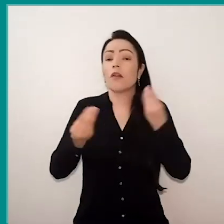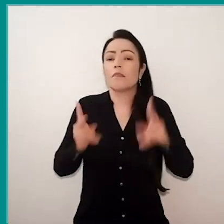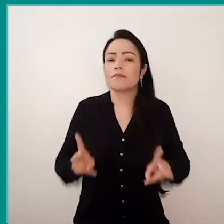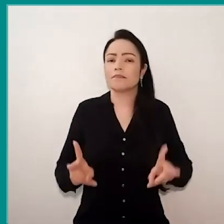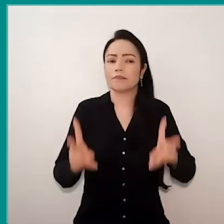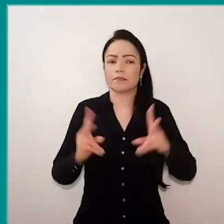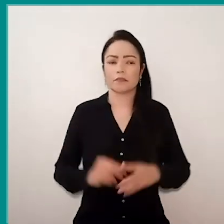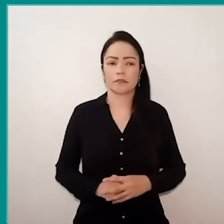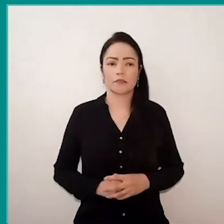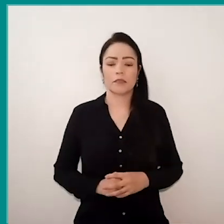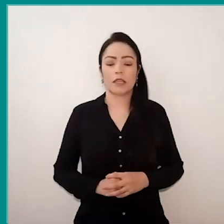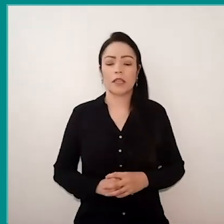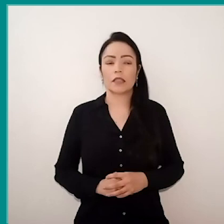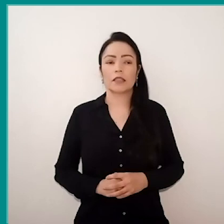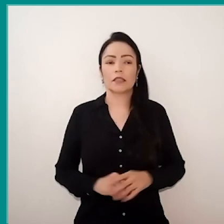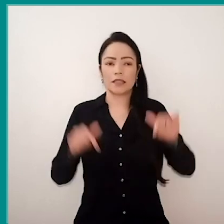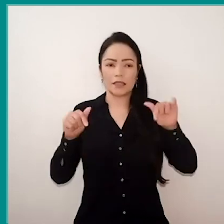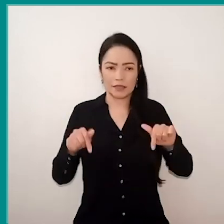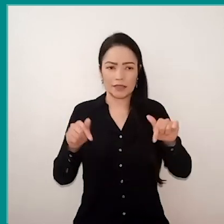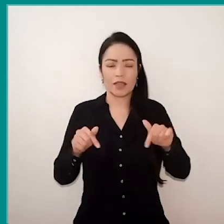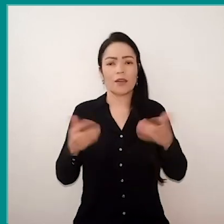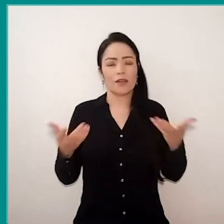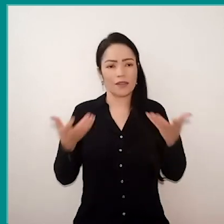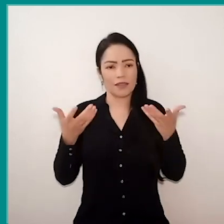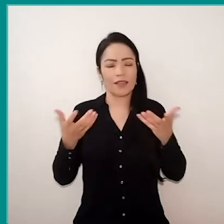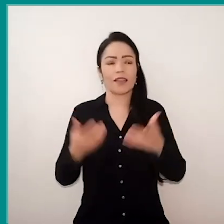And here, guys, I want to leave my record, my hug